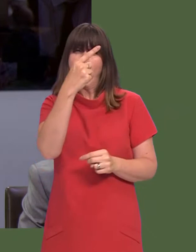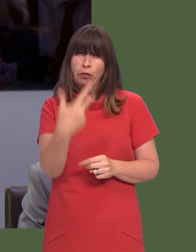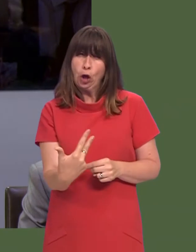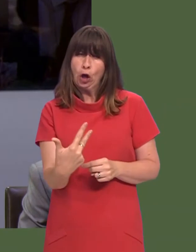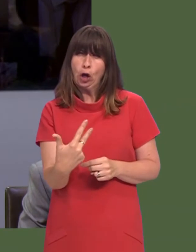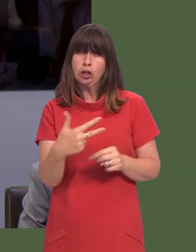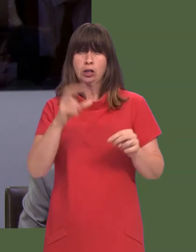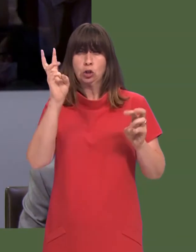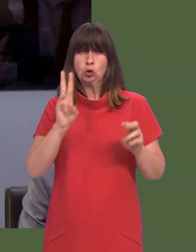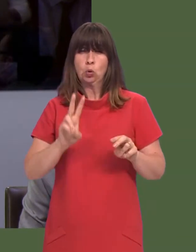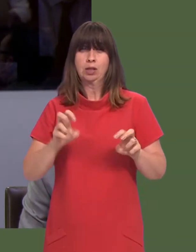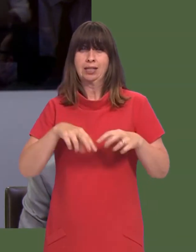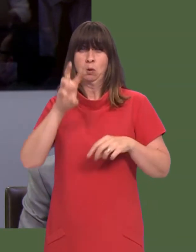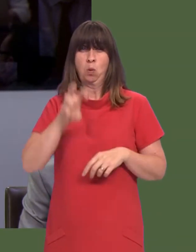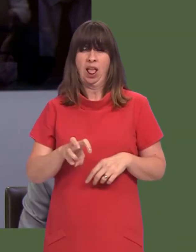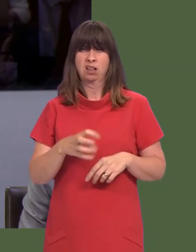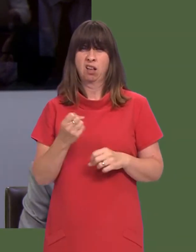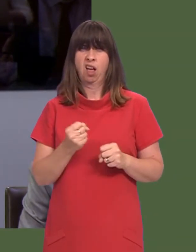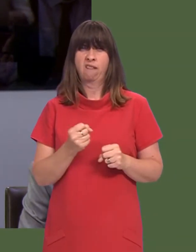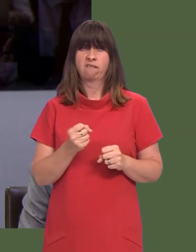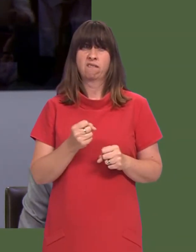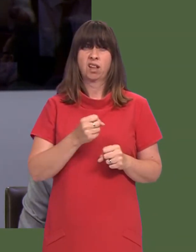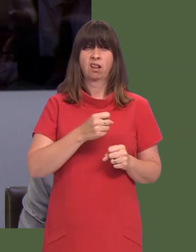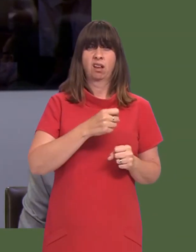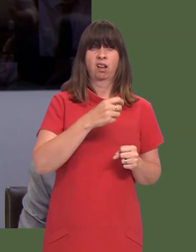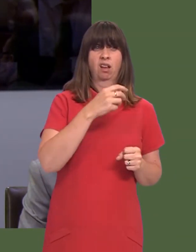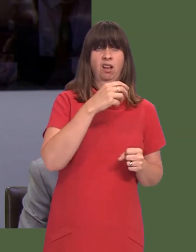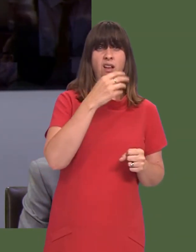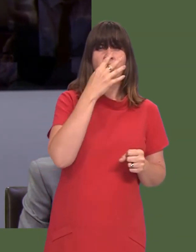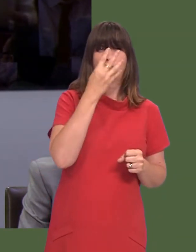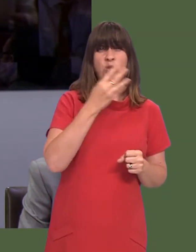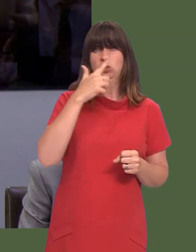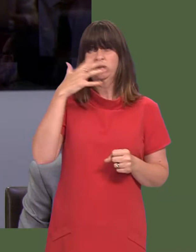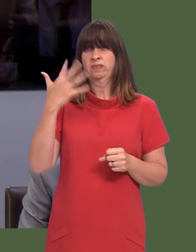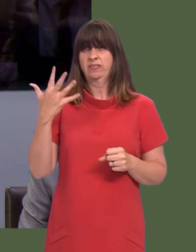More than a third of Welsh schools now have less than 10 per cent of 14- to 15-year-olds